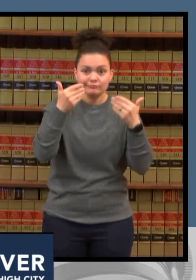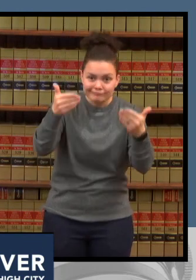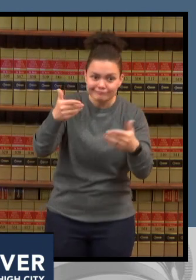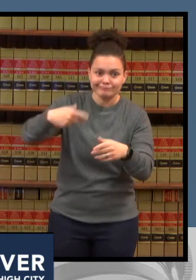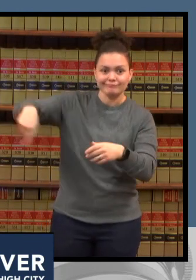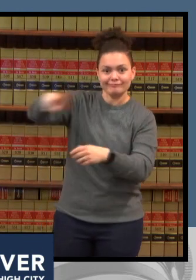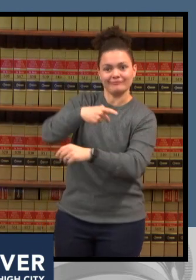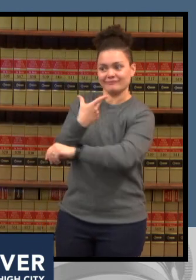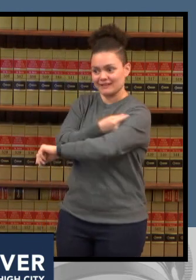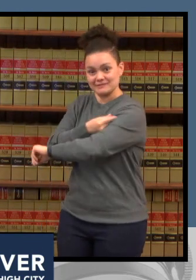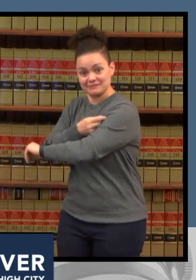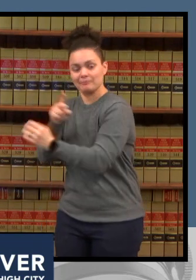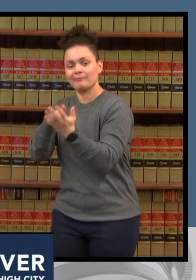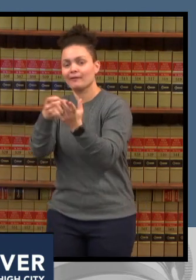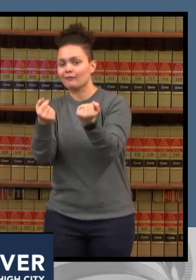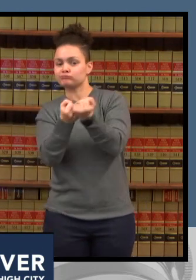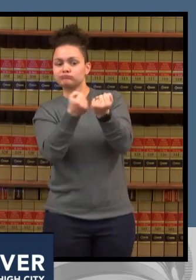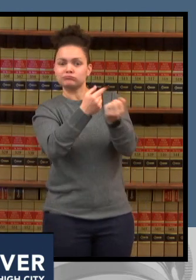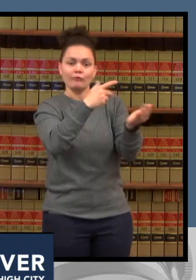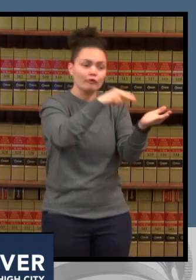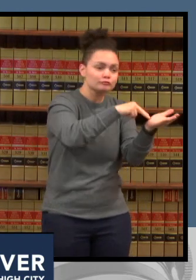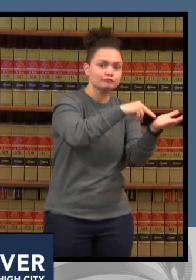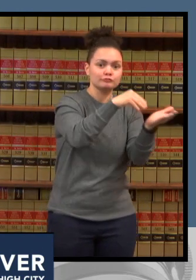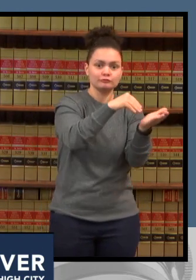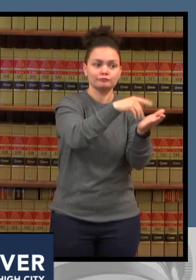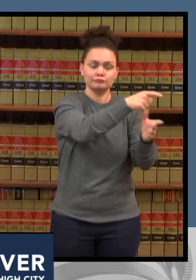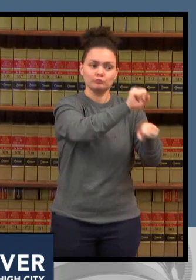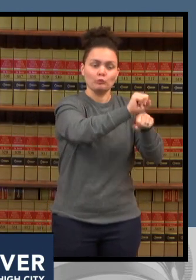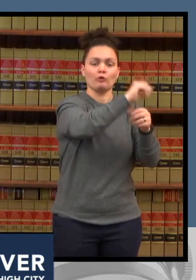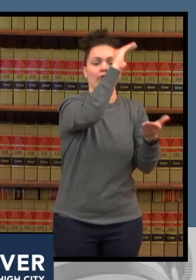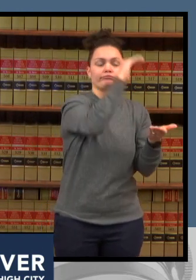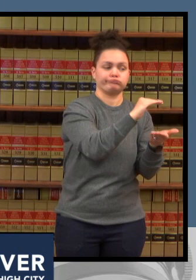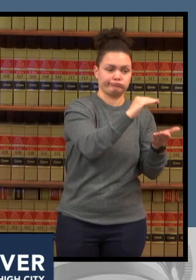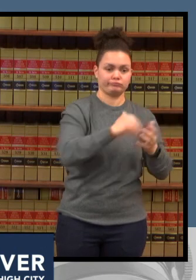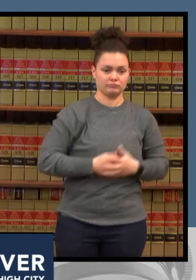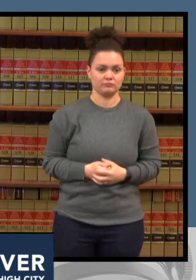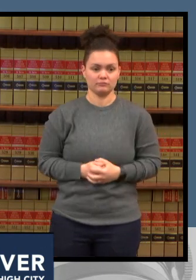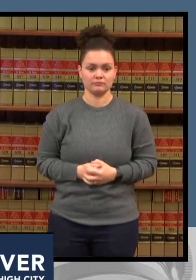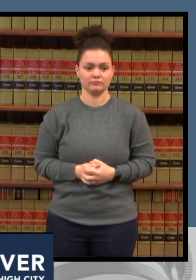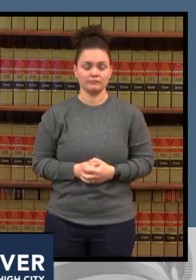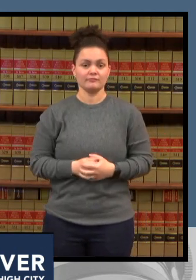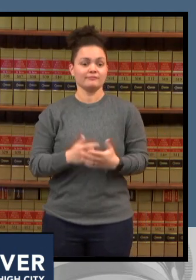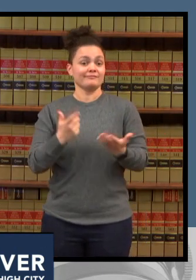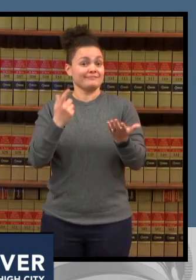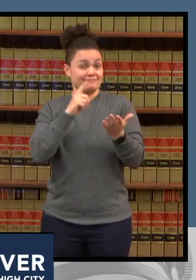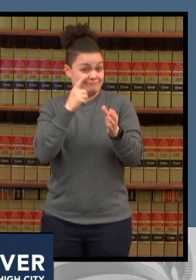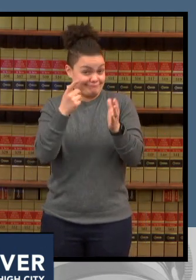we can help them get that break and so again it's simple we ask you to get vaccinated and we